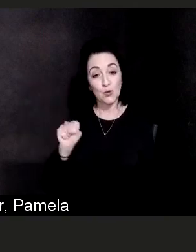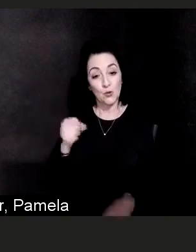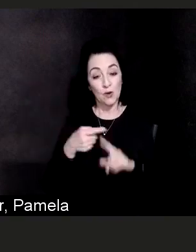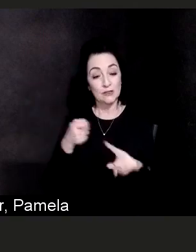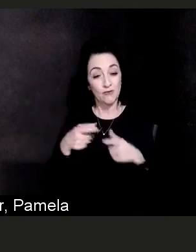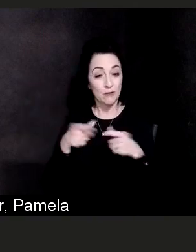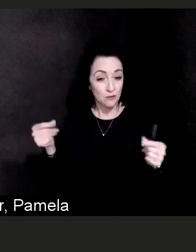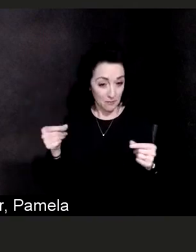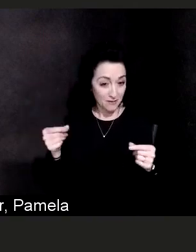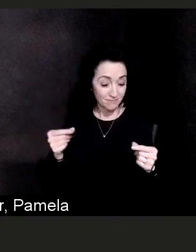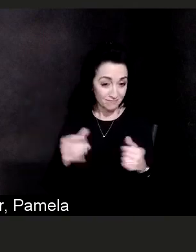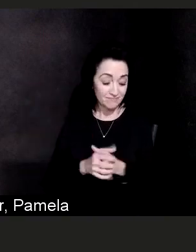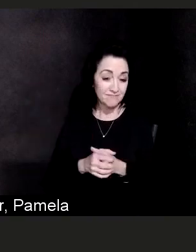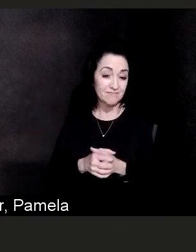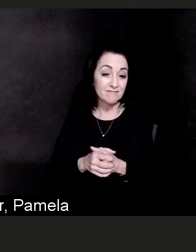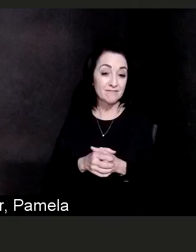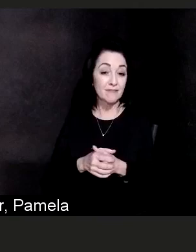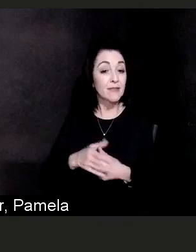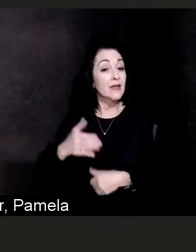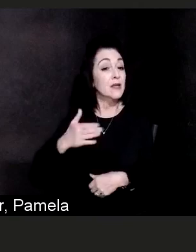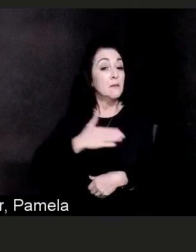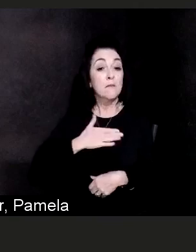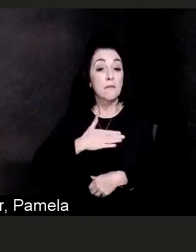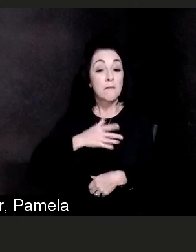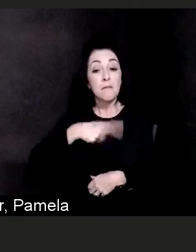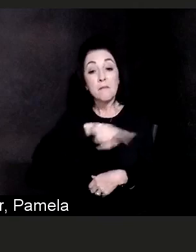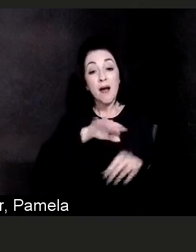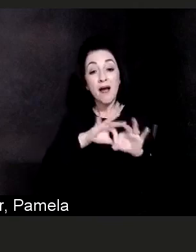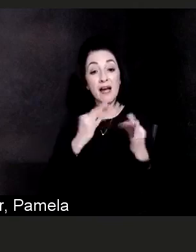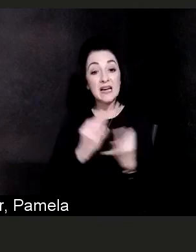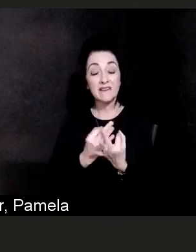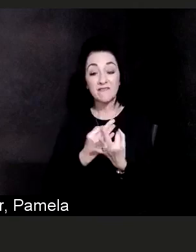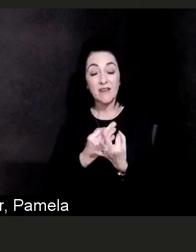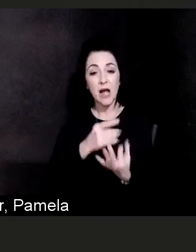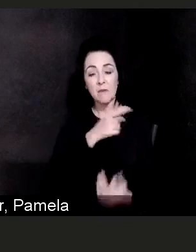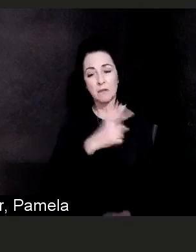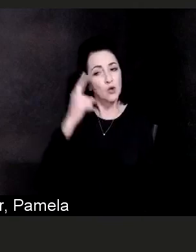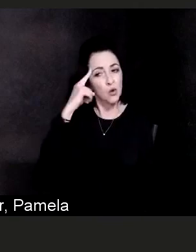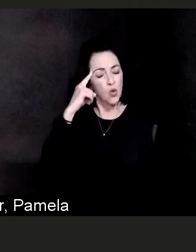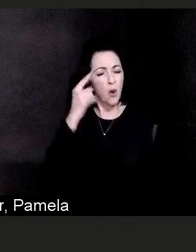in America and so they sacrificed everything. You know, they came just with a few things